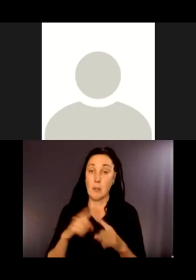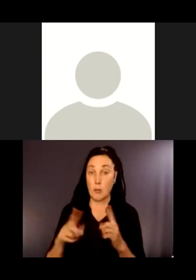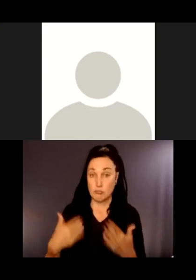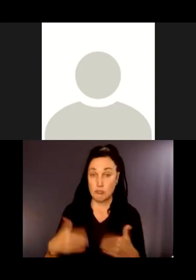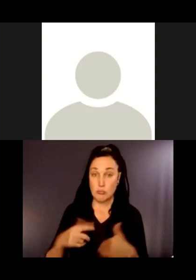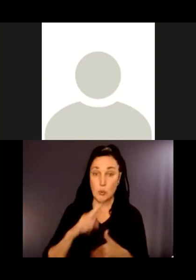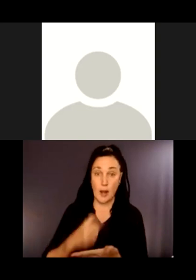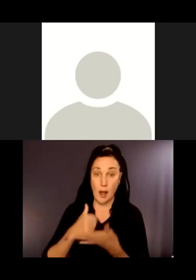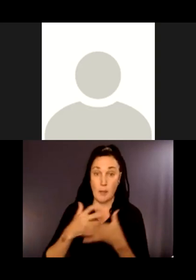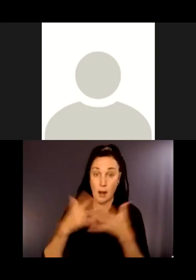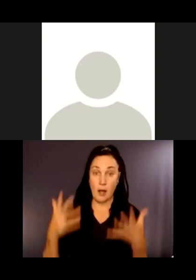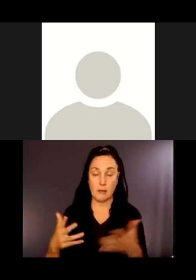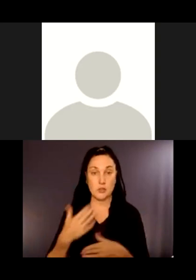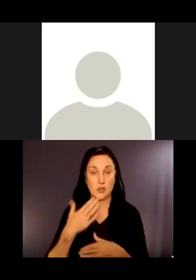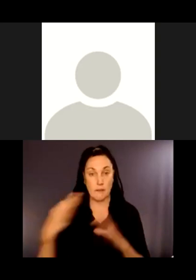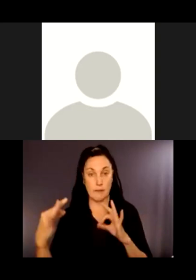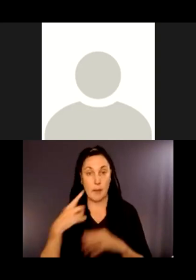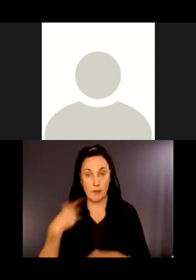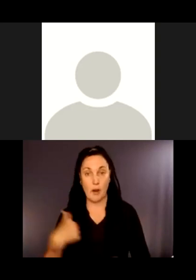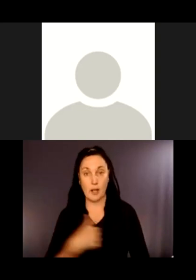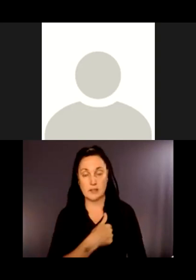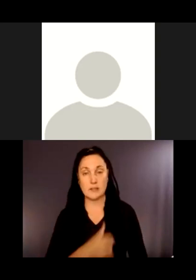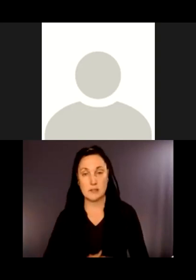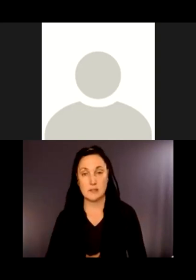But this is super helpful input for us to know what works and